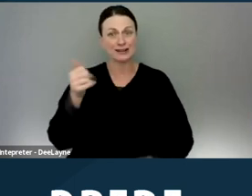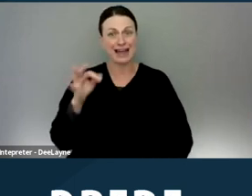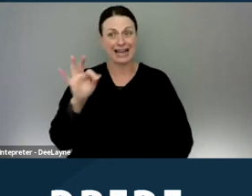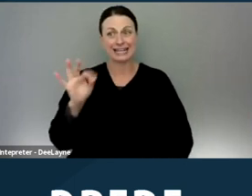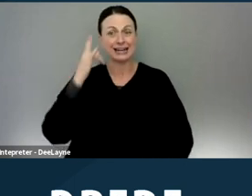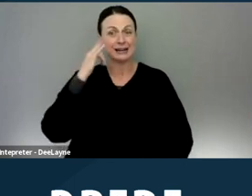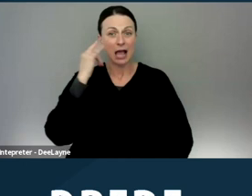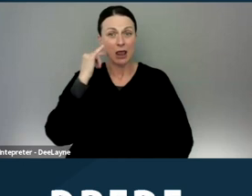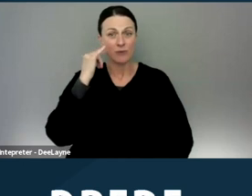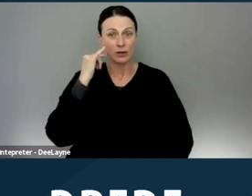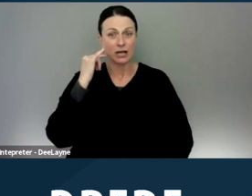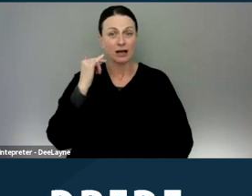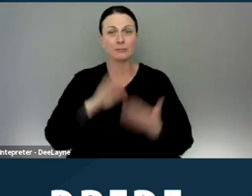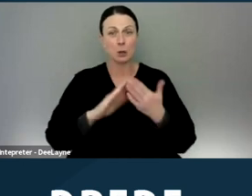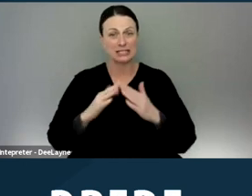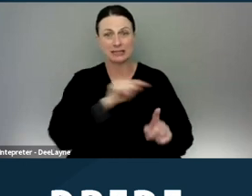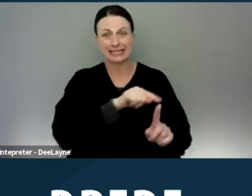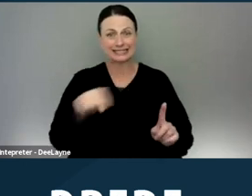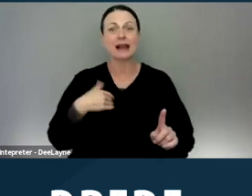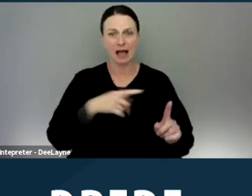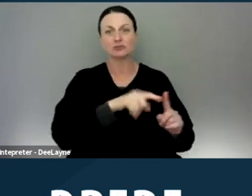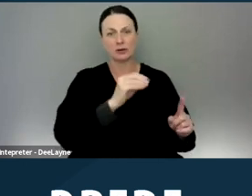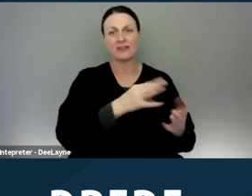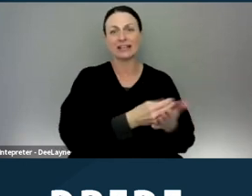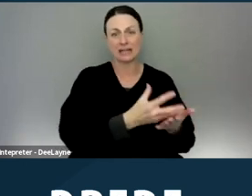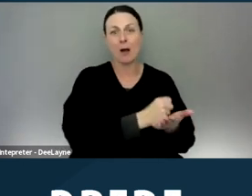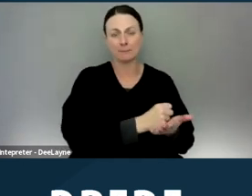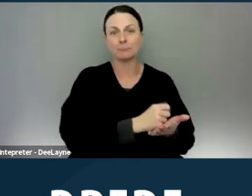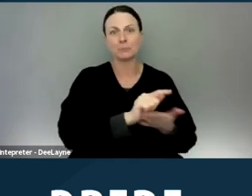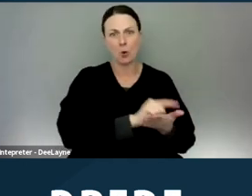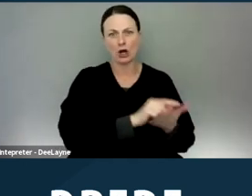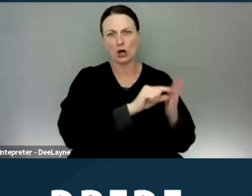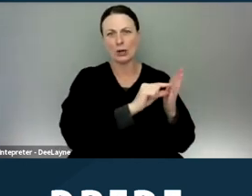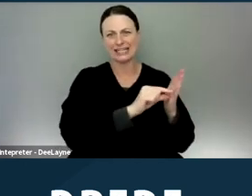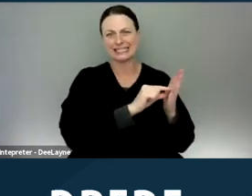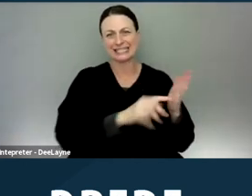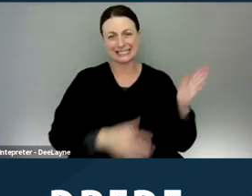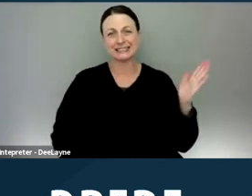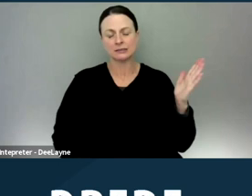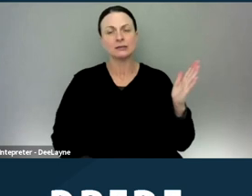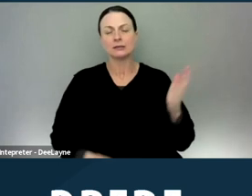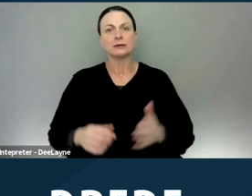that have source of income ordinances. Not included on this slide is East Palo Alto,